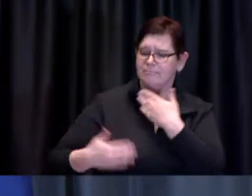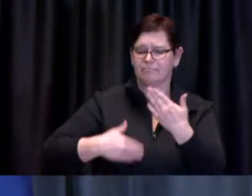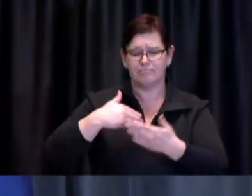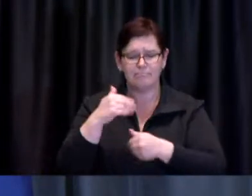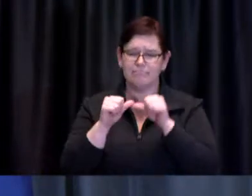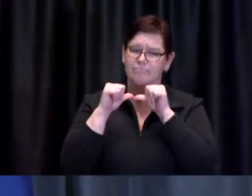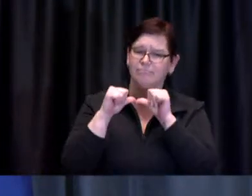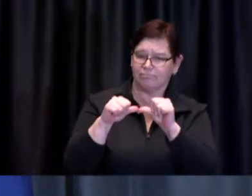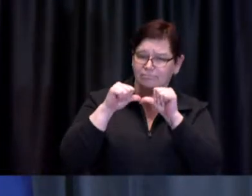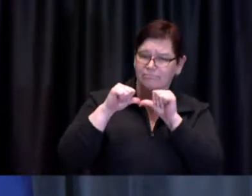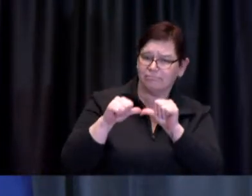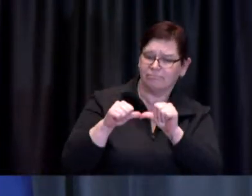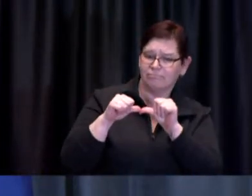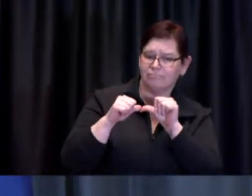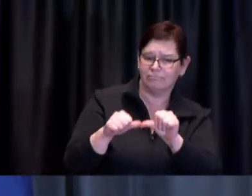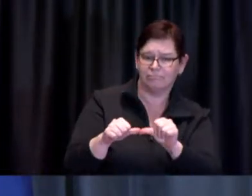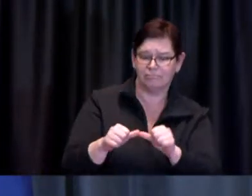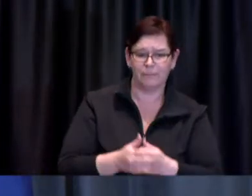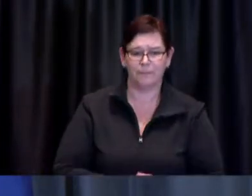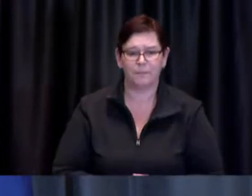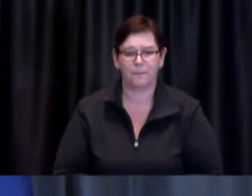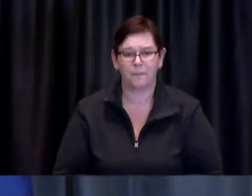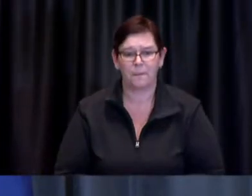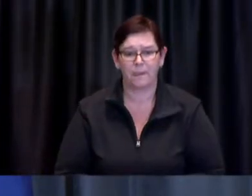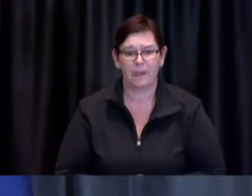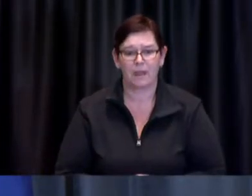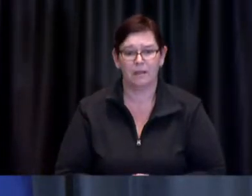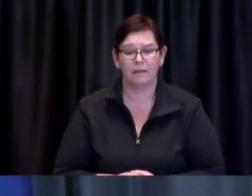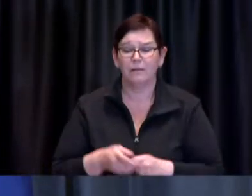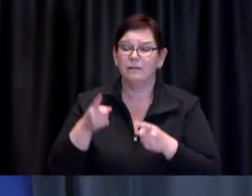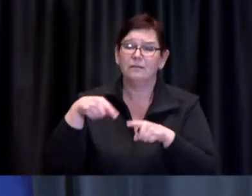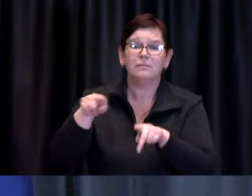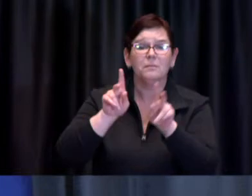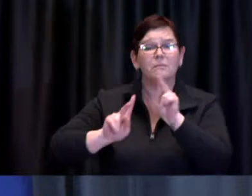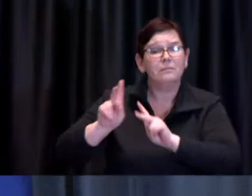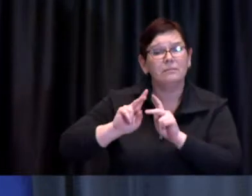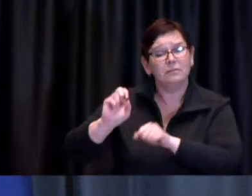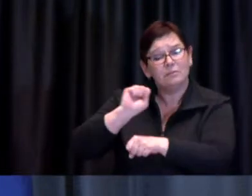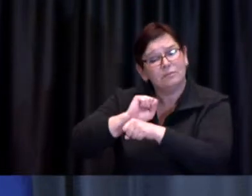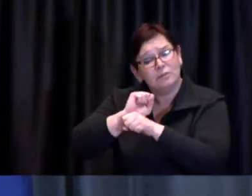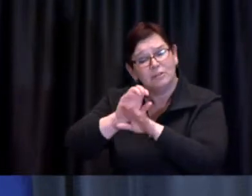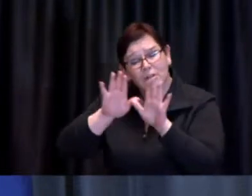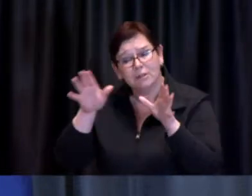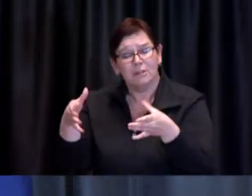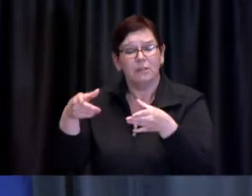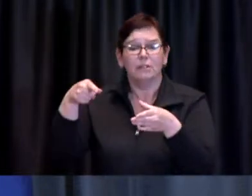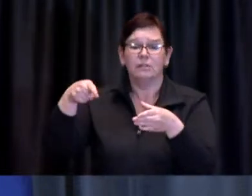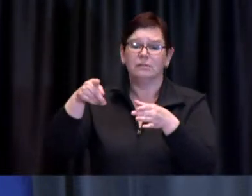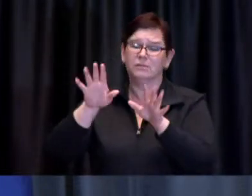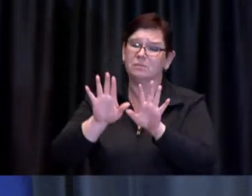Likewise, it is this team of professionals who are such a vital link to both first responders and